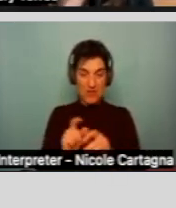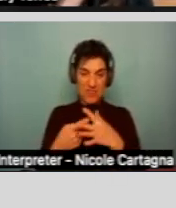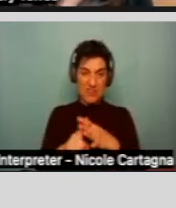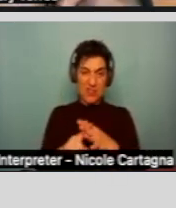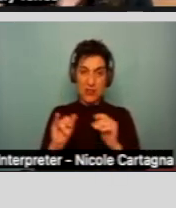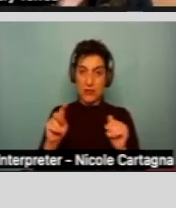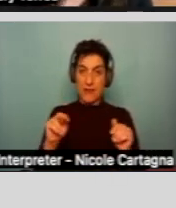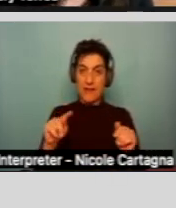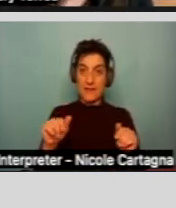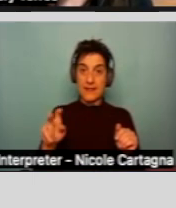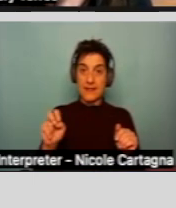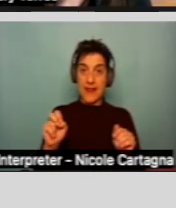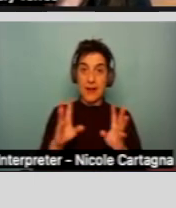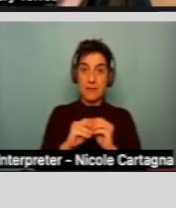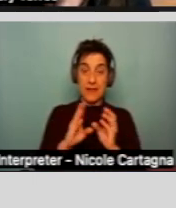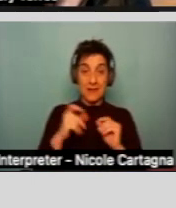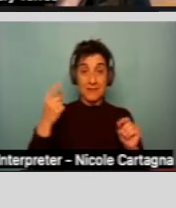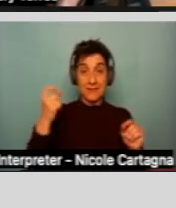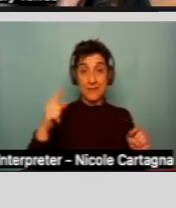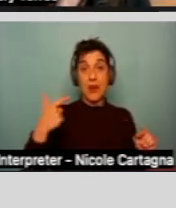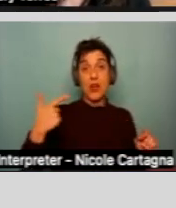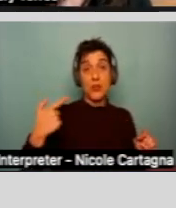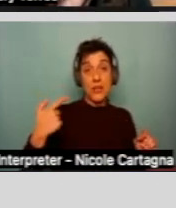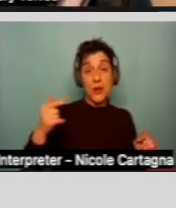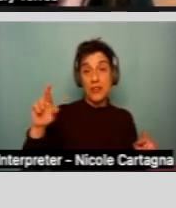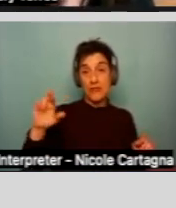Keep in mind, there's 21 regional centers and you have to figure out which regional